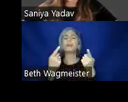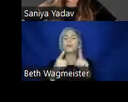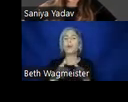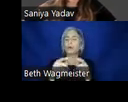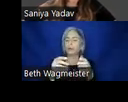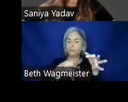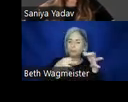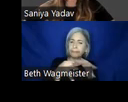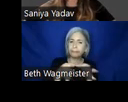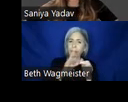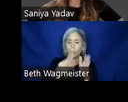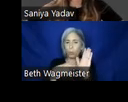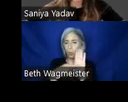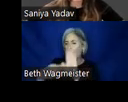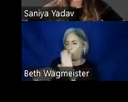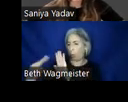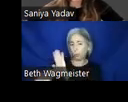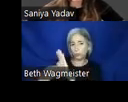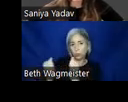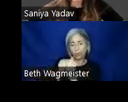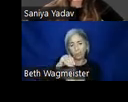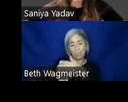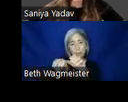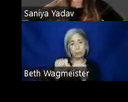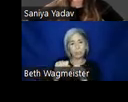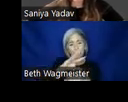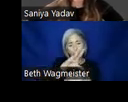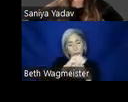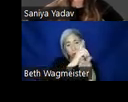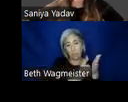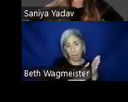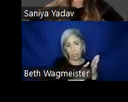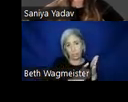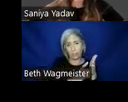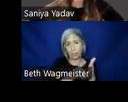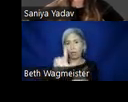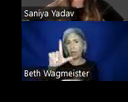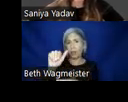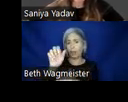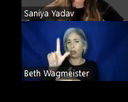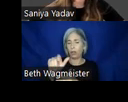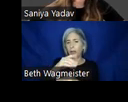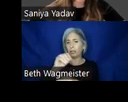over our roles within accessibility and inclusive design we're all focused